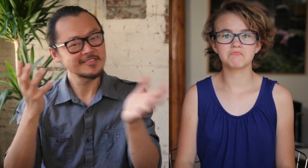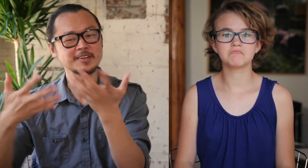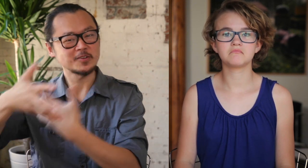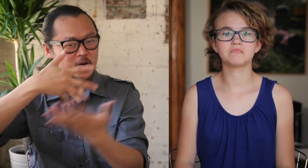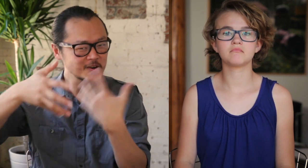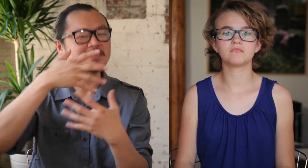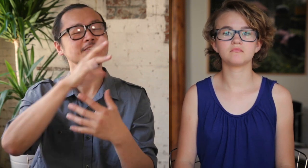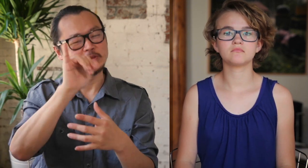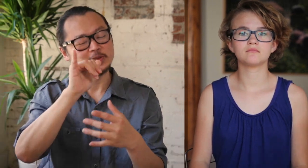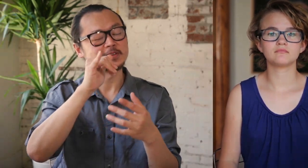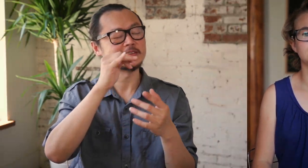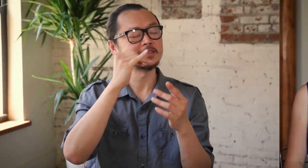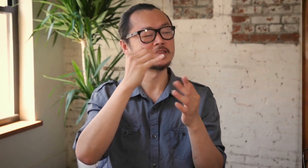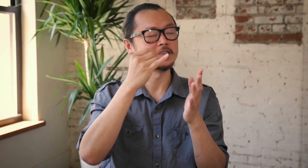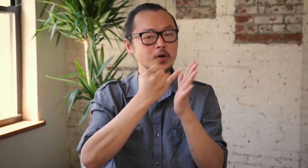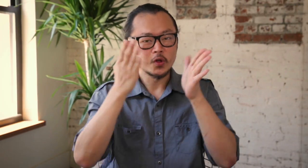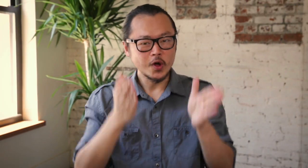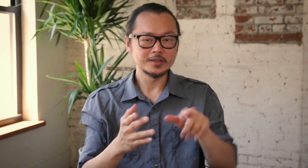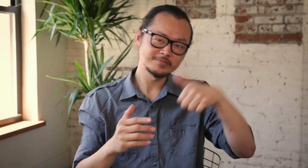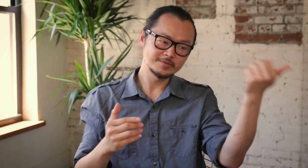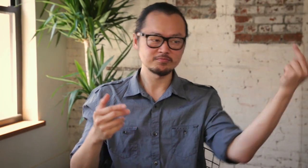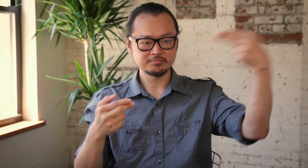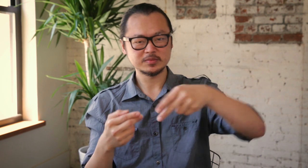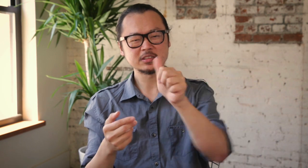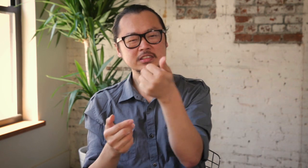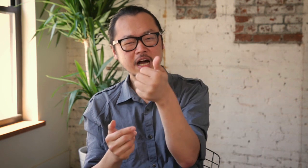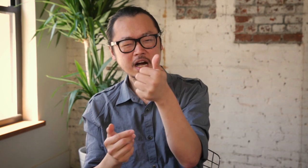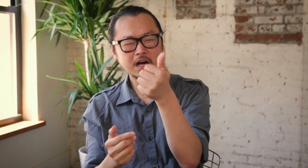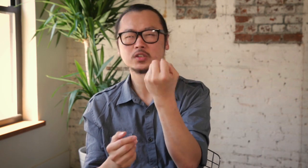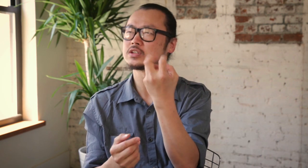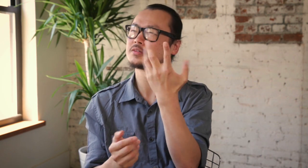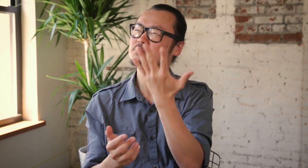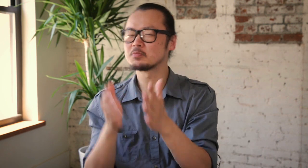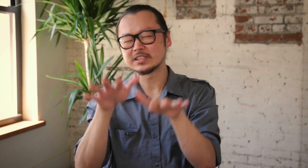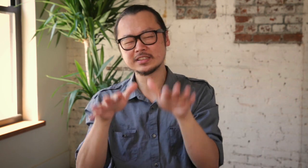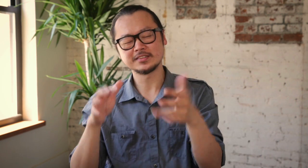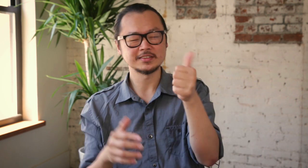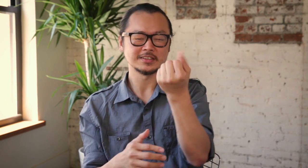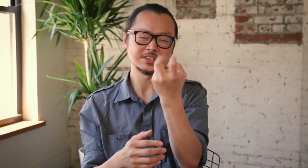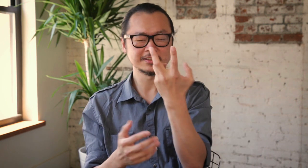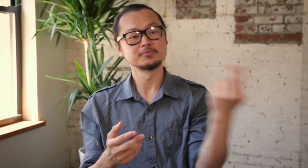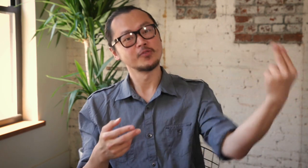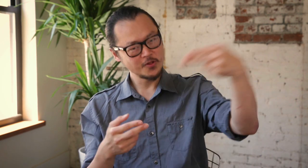It was great to be amongst these artists. 10, maybe 12, of us were selected.